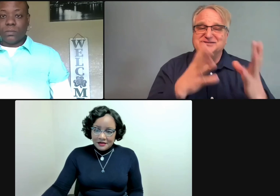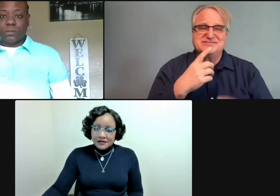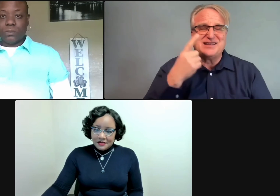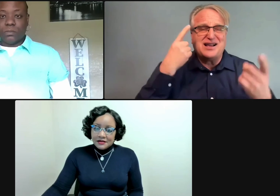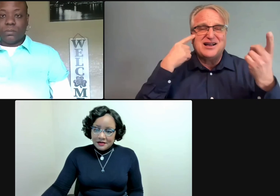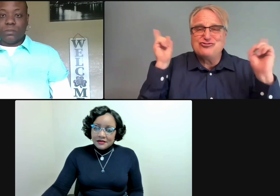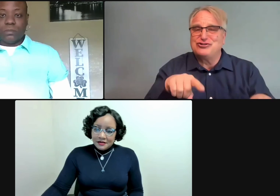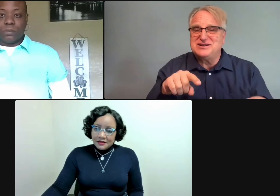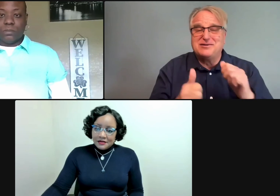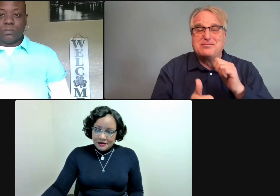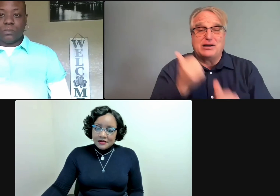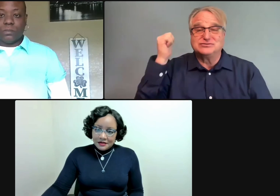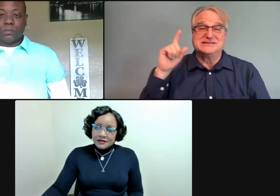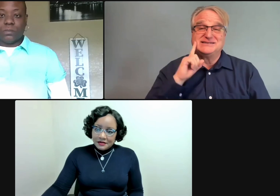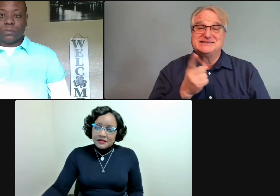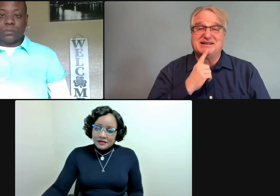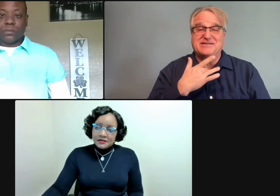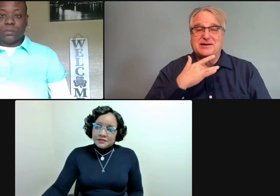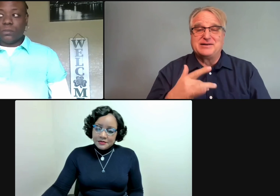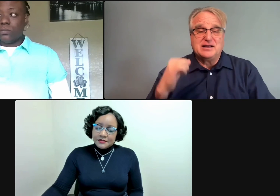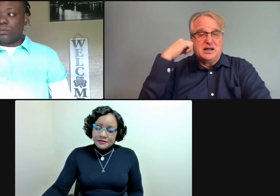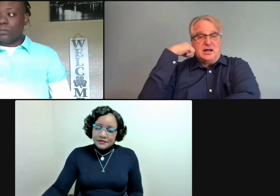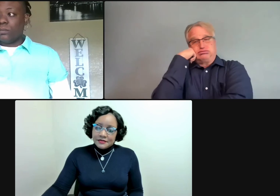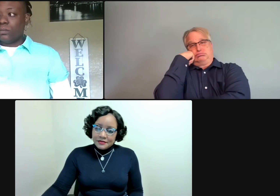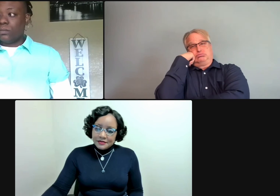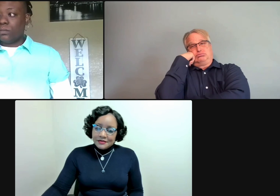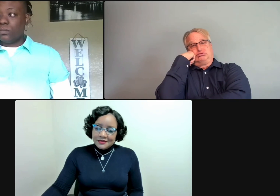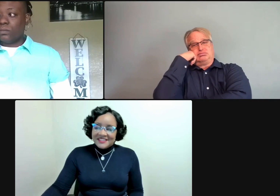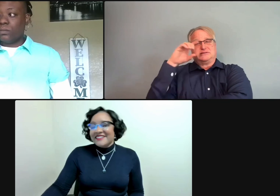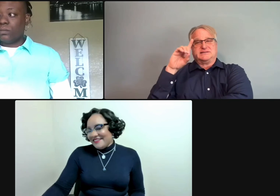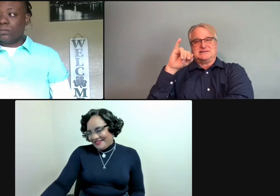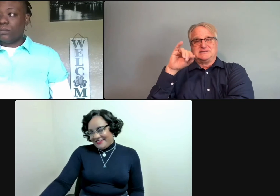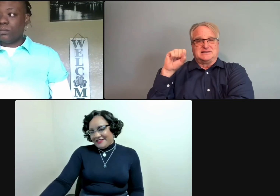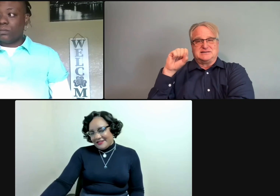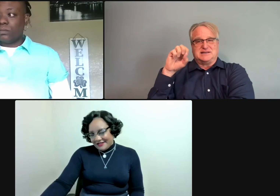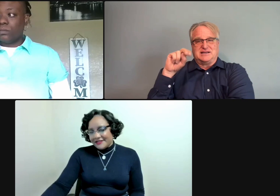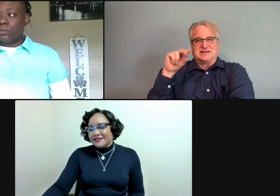It's true that most deaf people have resigned themselves to being disengaged in interpreted environments. And I'm guilty of that myself.